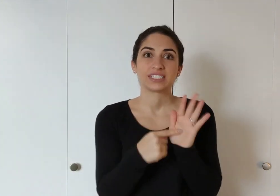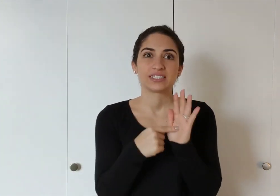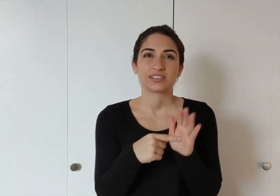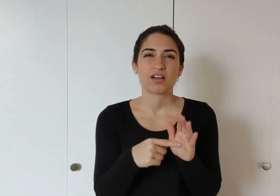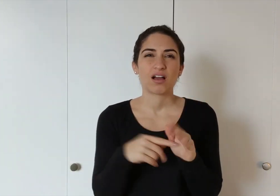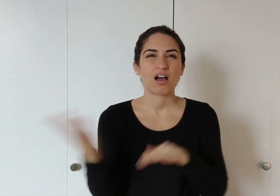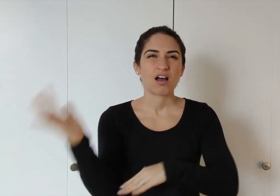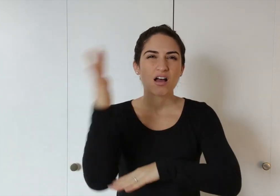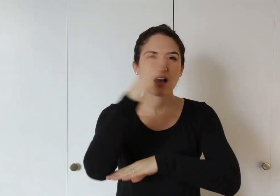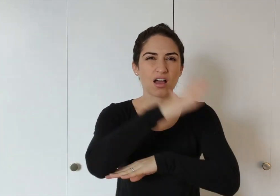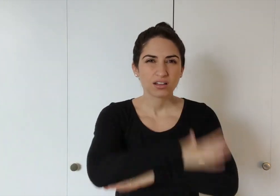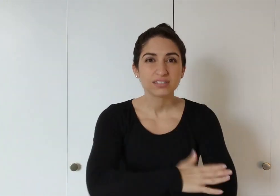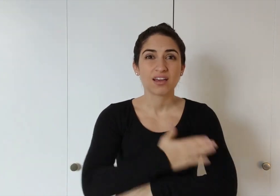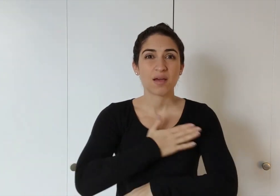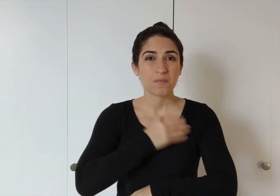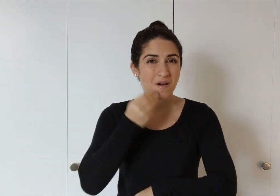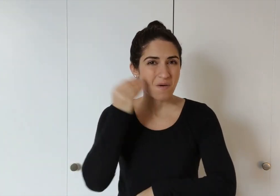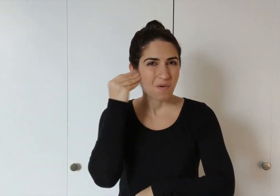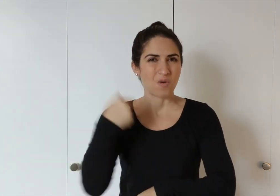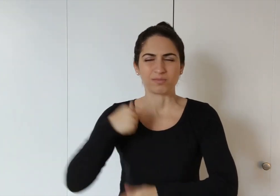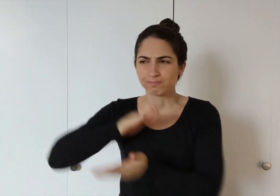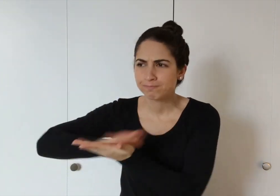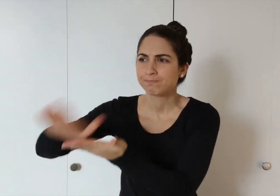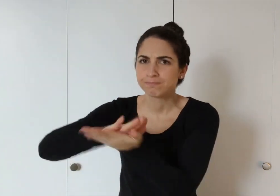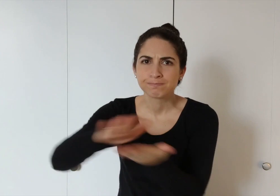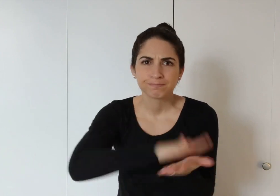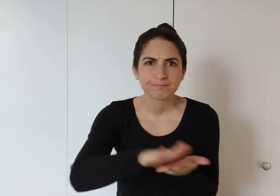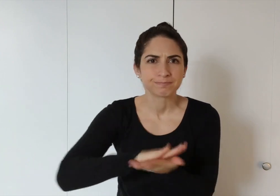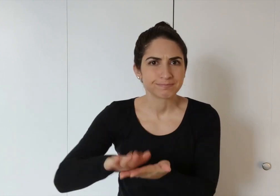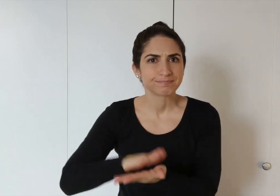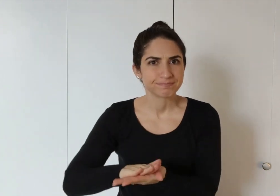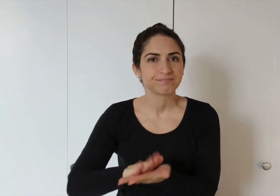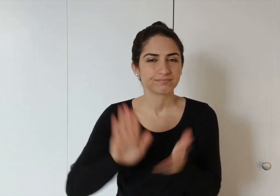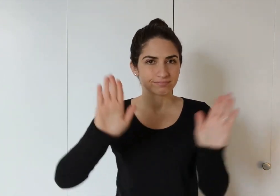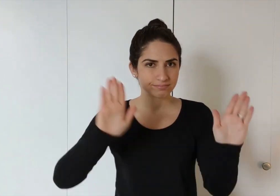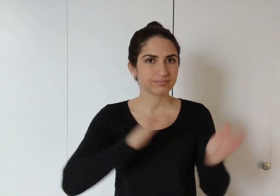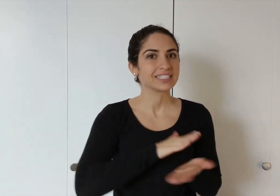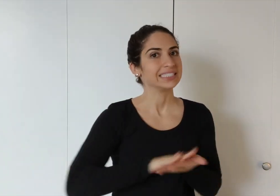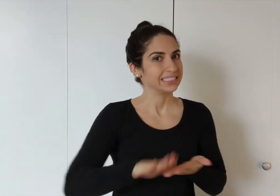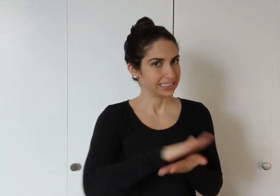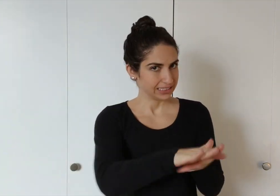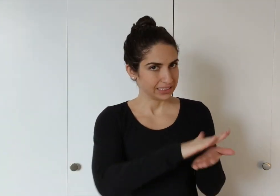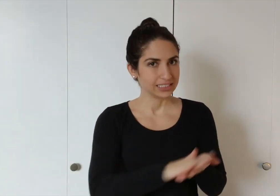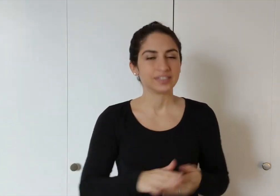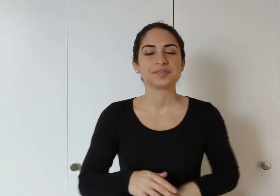For example: "All day, my home, I cleaned." or "was cleaning".